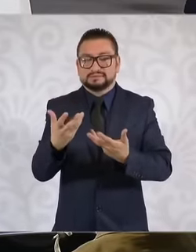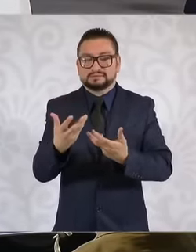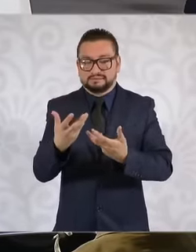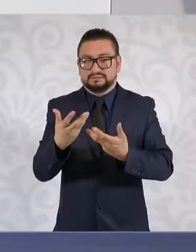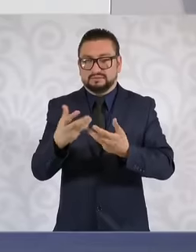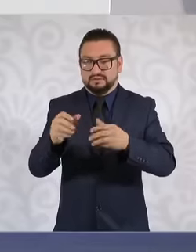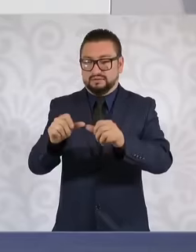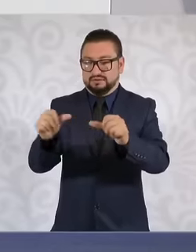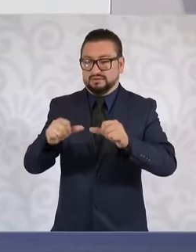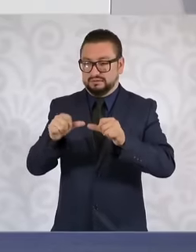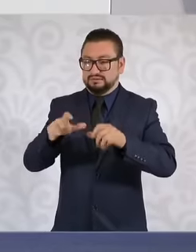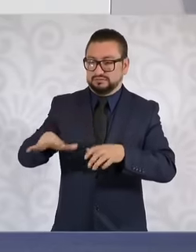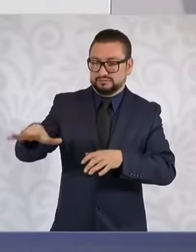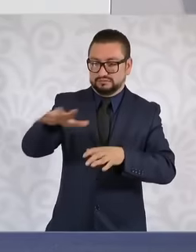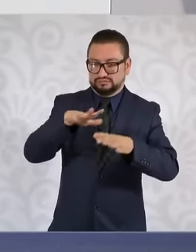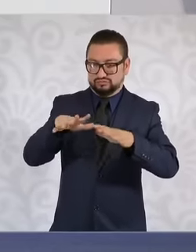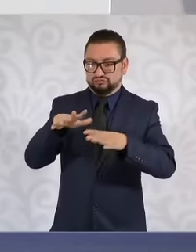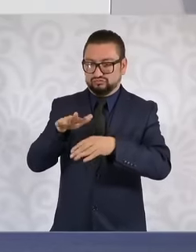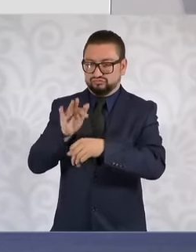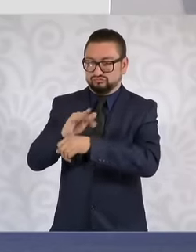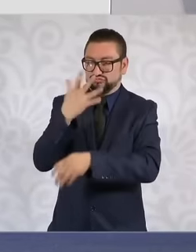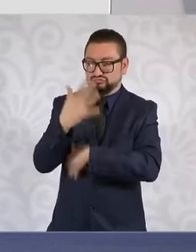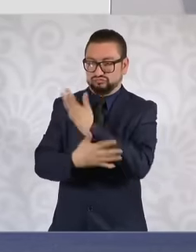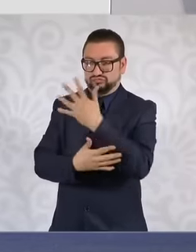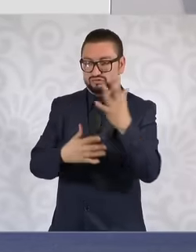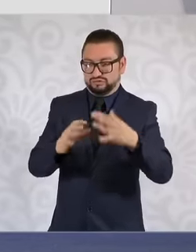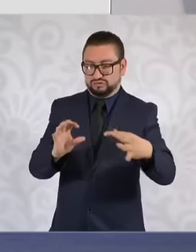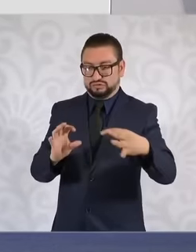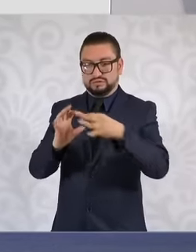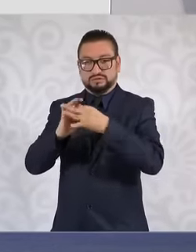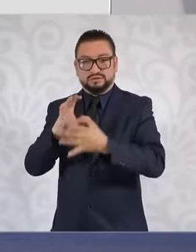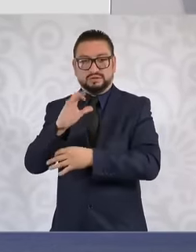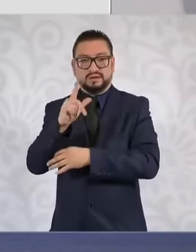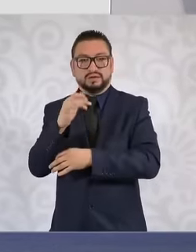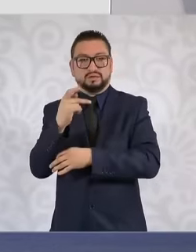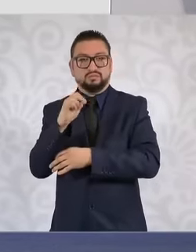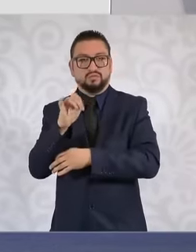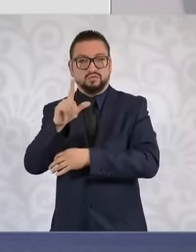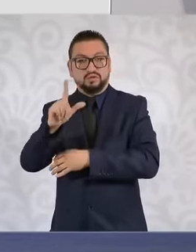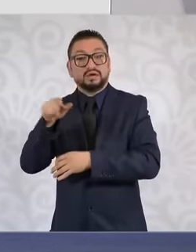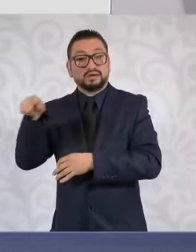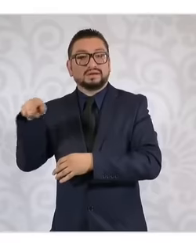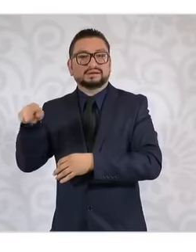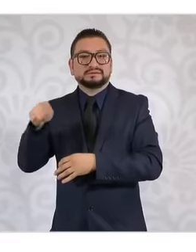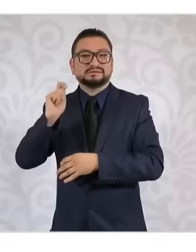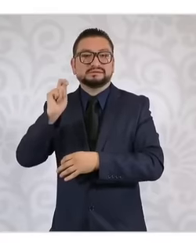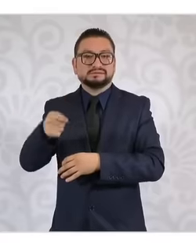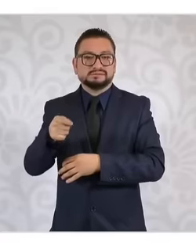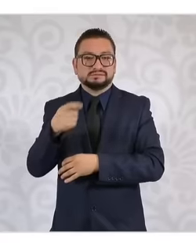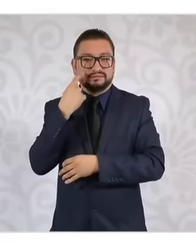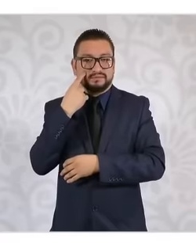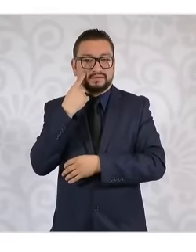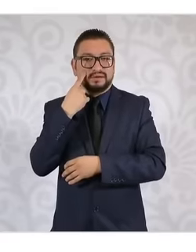protected natural area connects with calacmul calacmul as you know has two